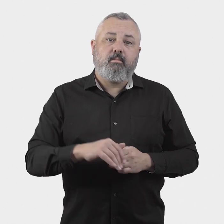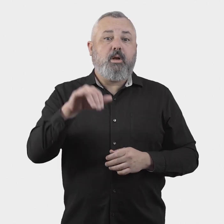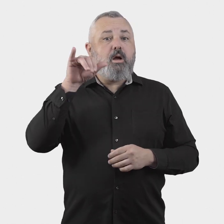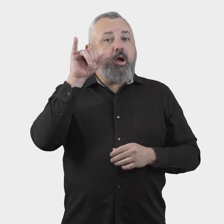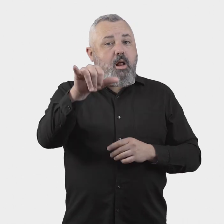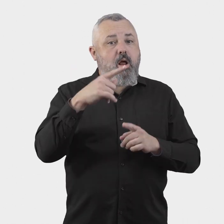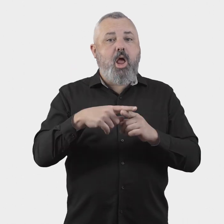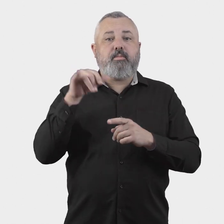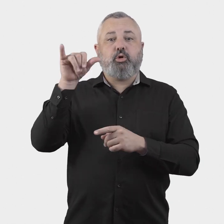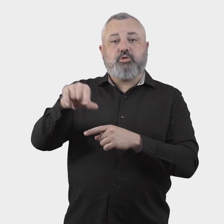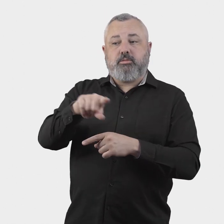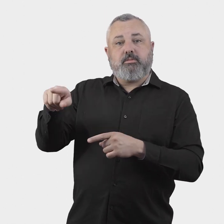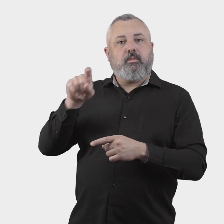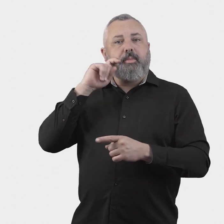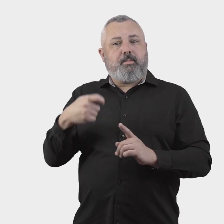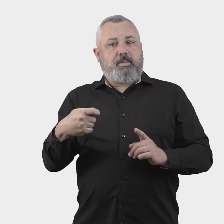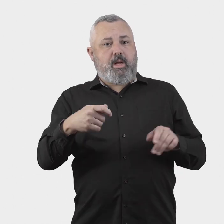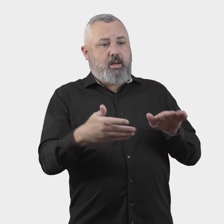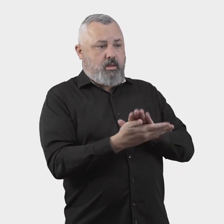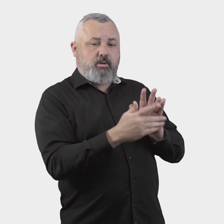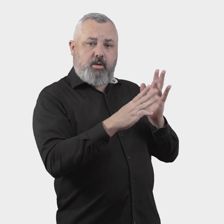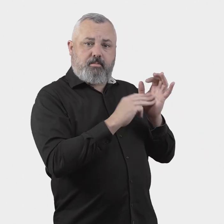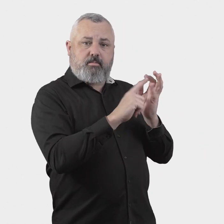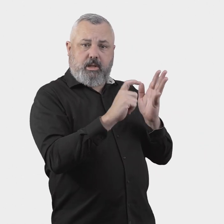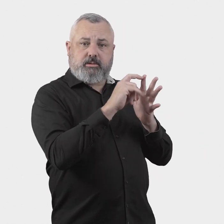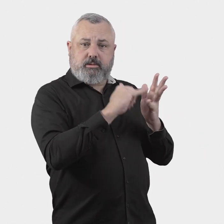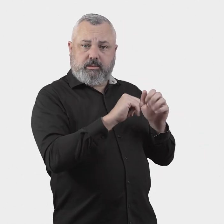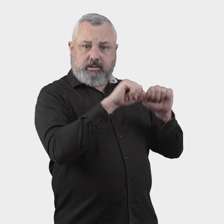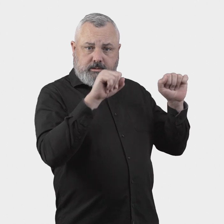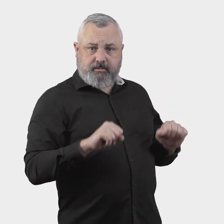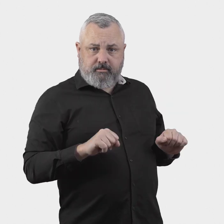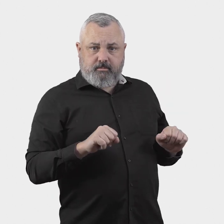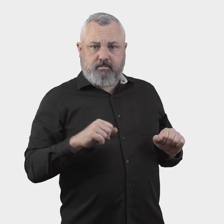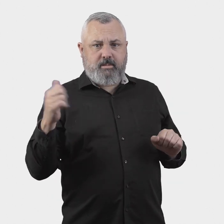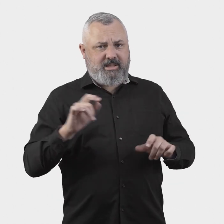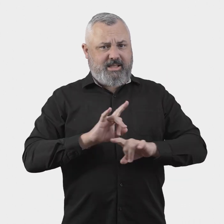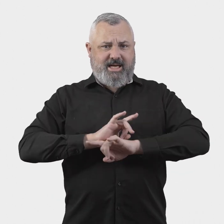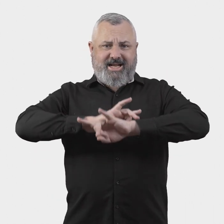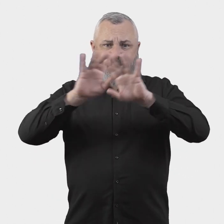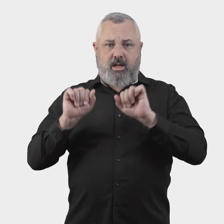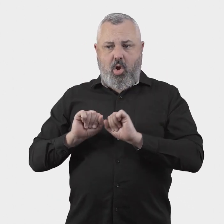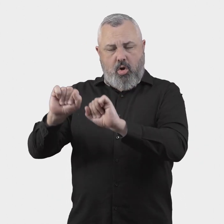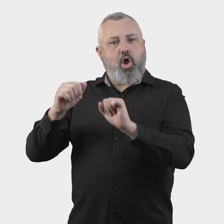Airlines and airports that are members of the ombuds scheme would be expected to have documented